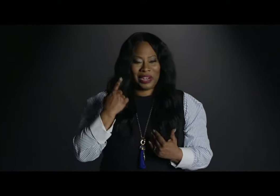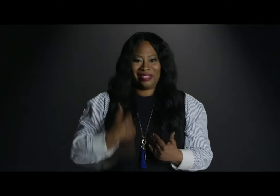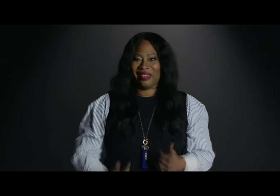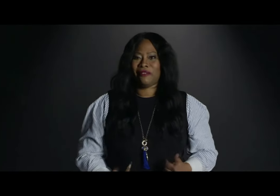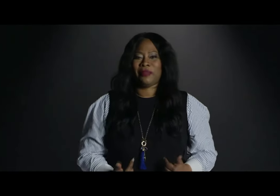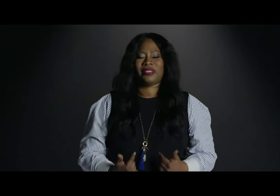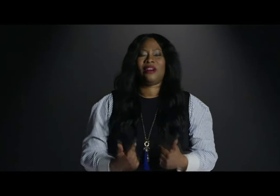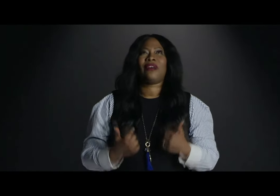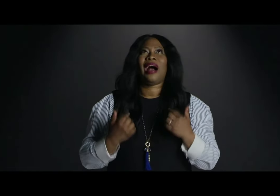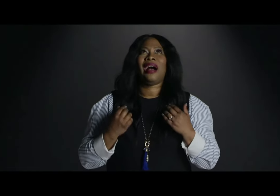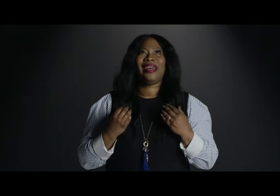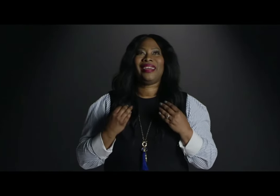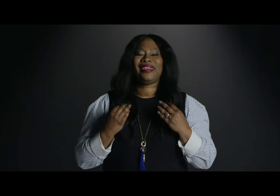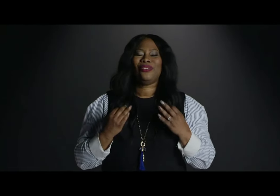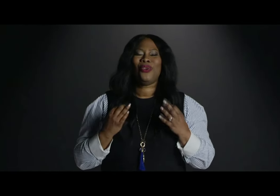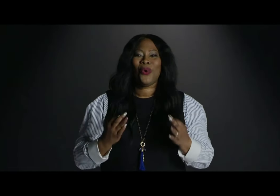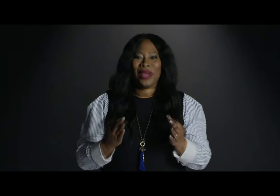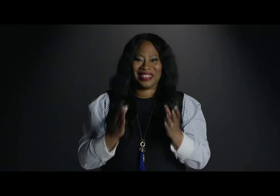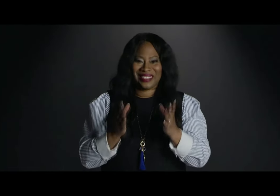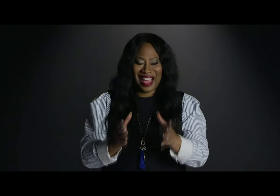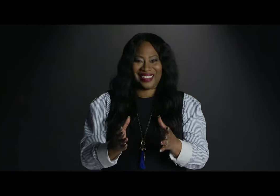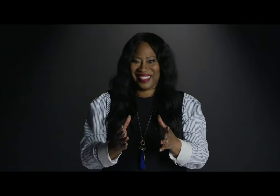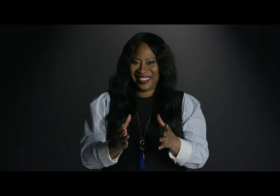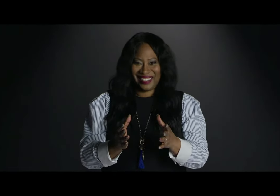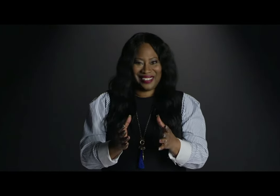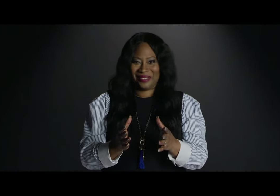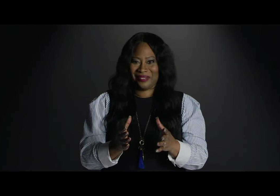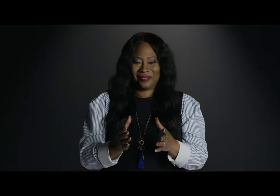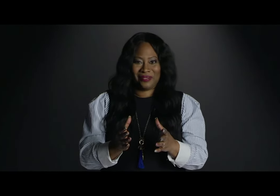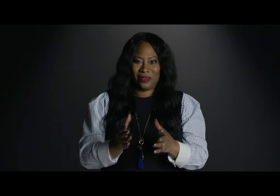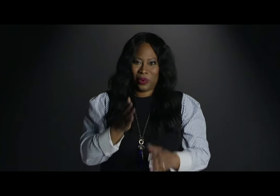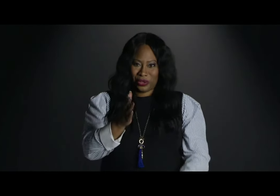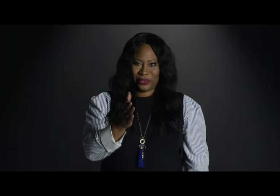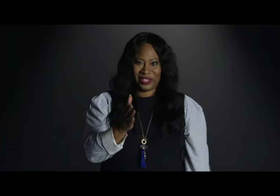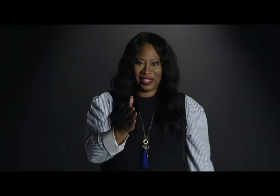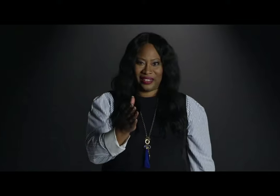When I think of myself, I know exactly what you see.